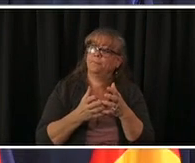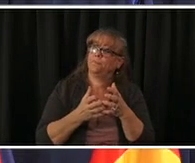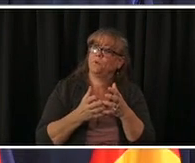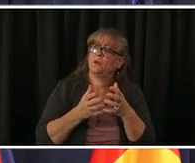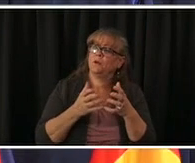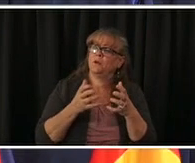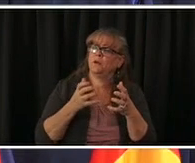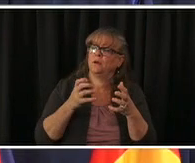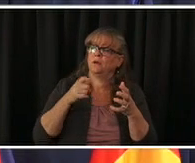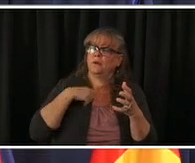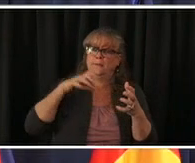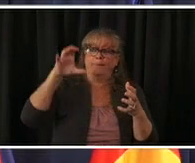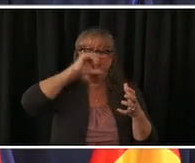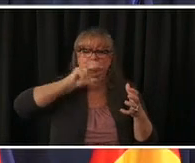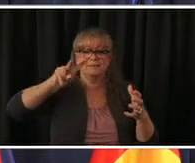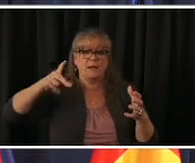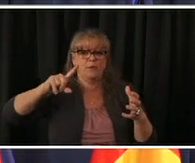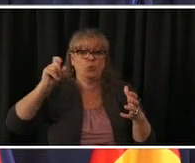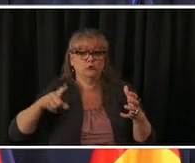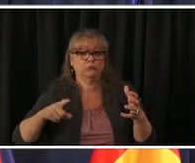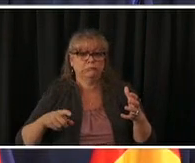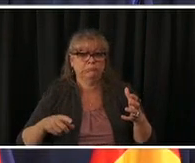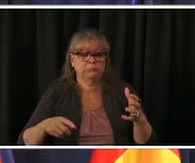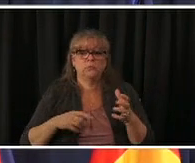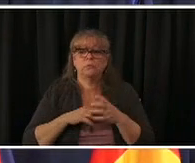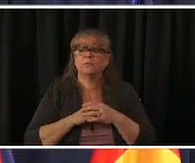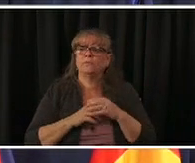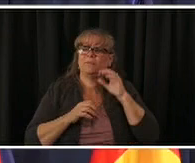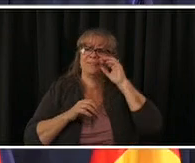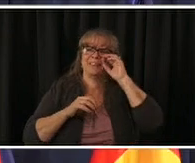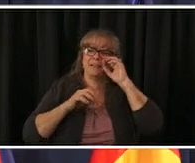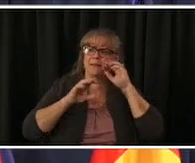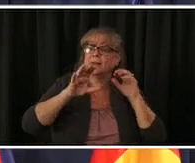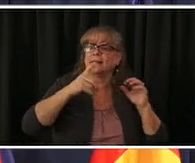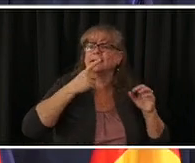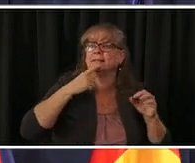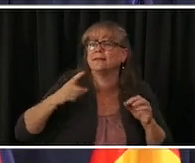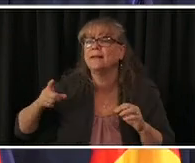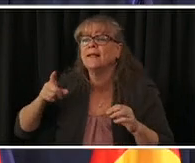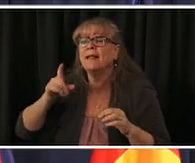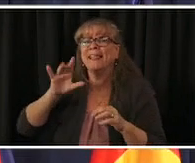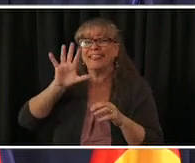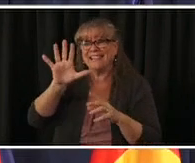well look uh this pandemic has caused a global recession interruptions in the supply chain uh